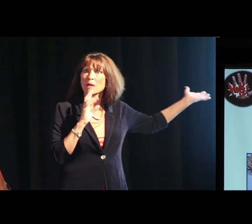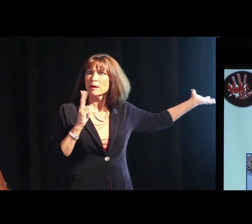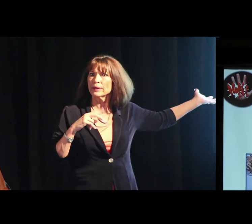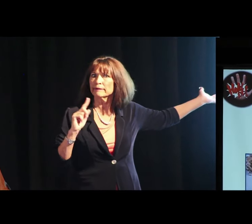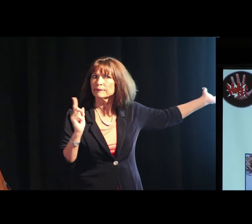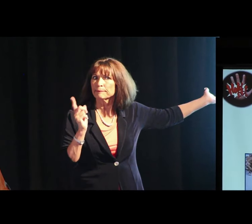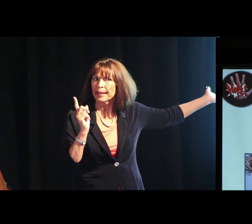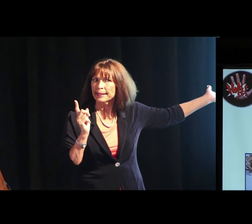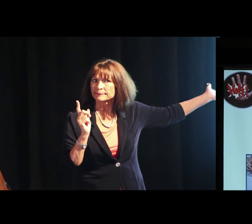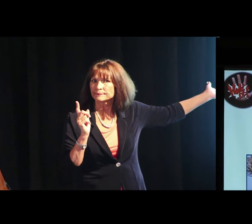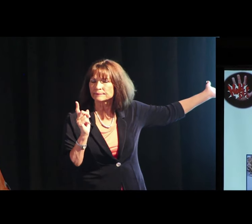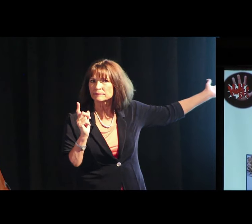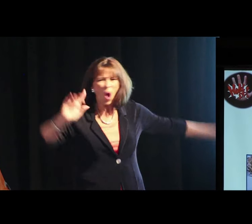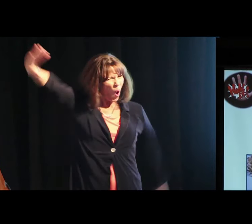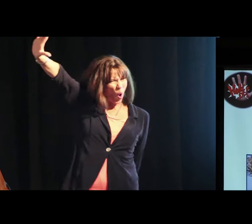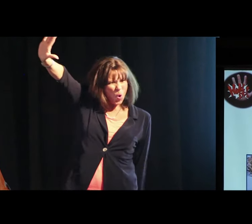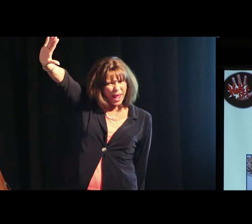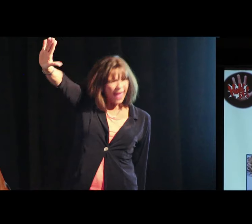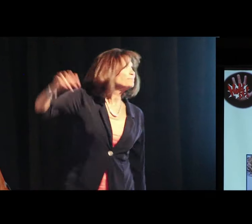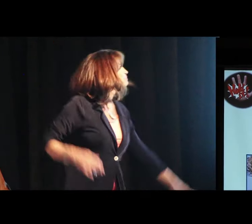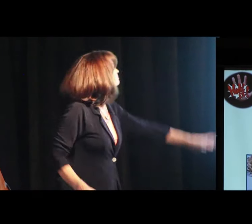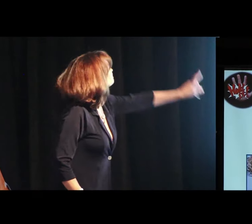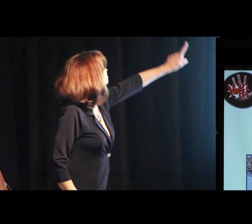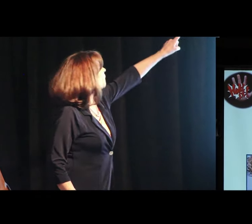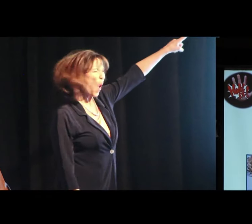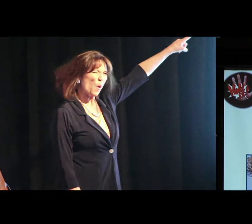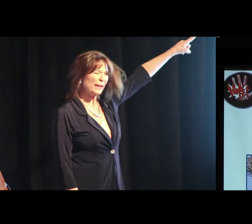Let's talk about reading for a minute. Hold it, hold it.